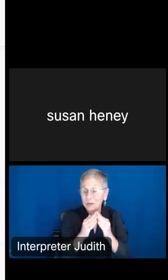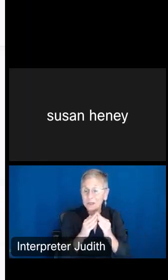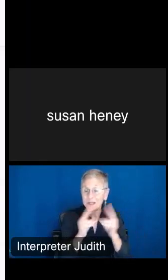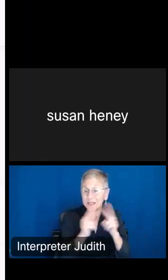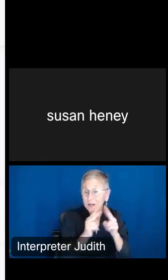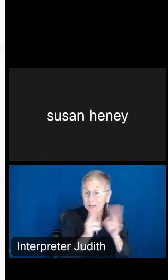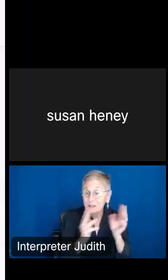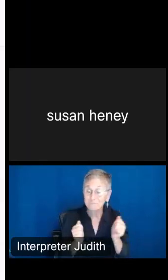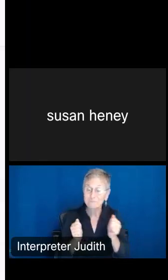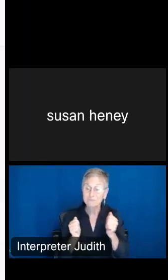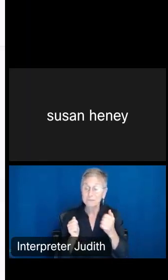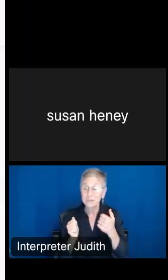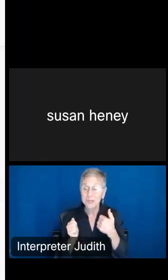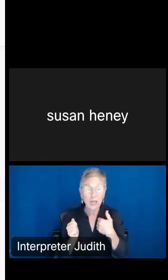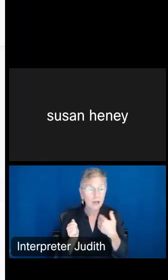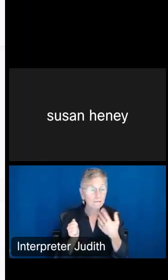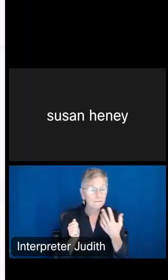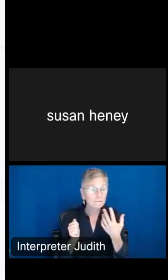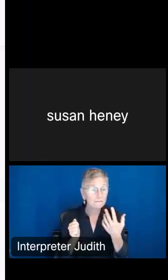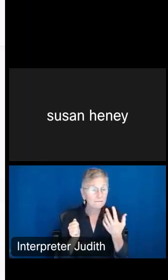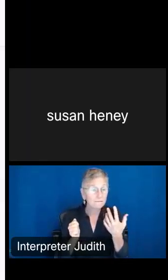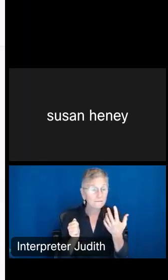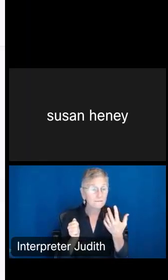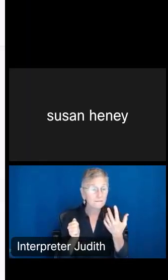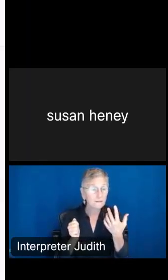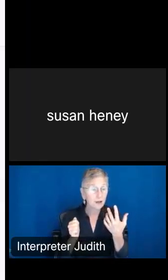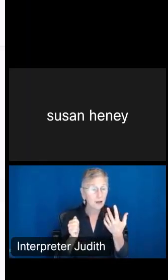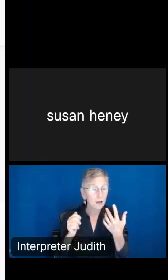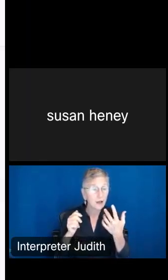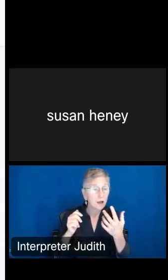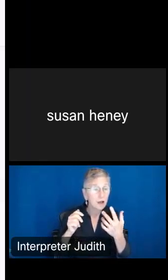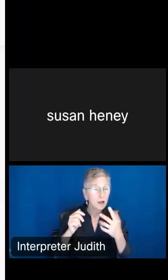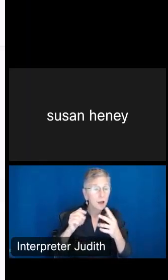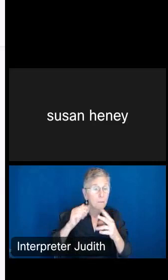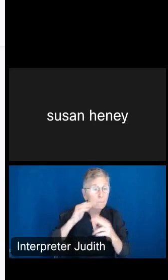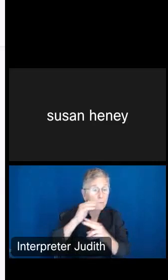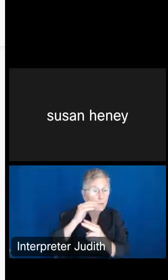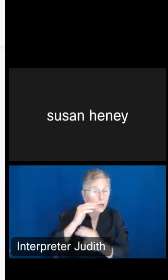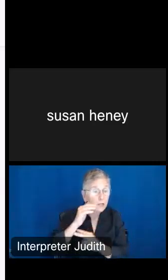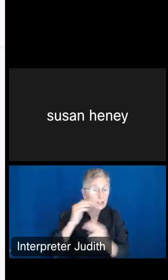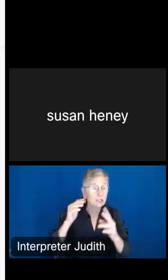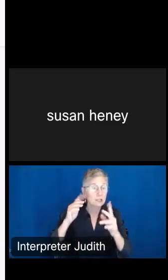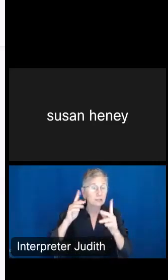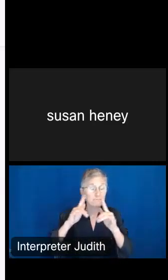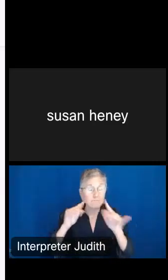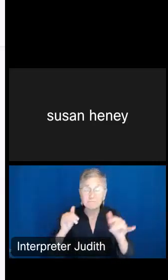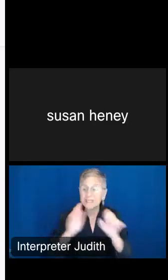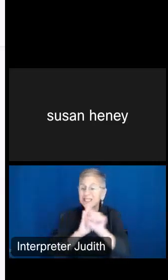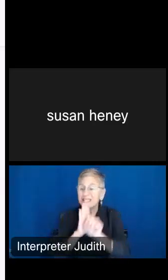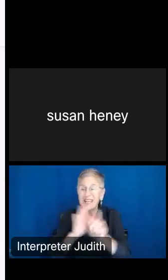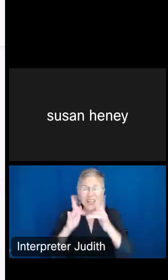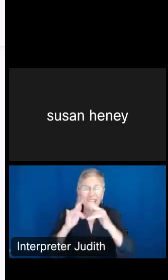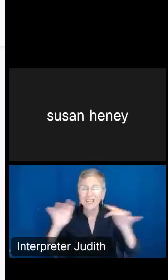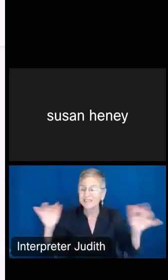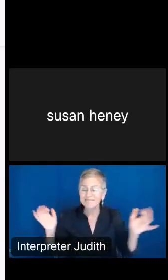you have regions (which we'll use later), state, etc. So I'm going to scroll back up